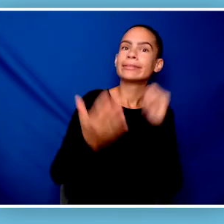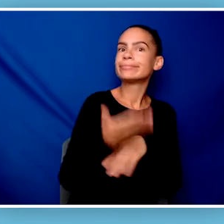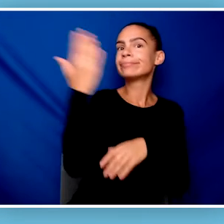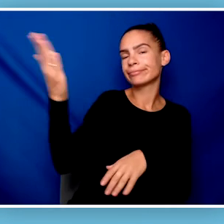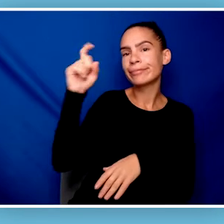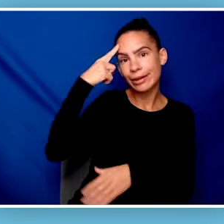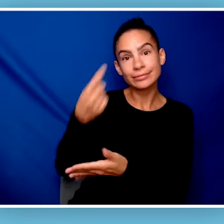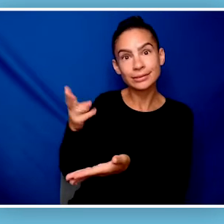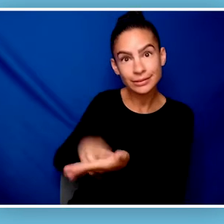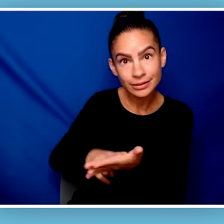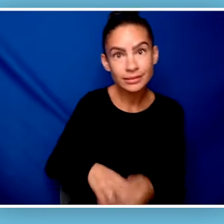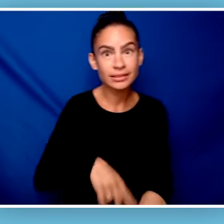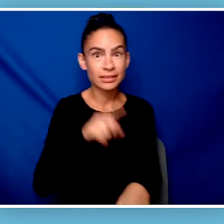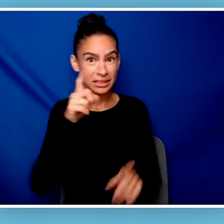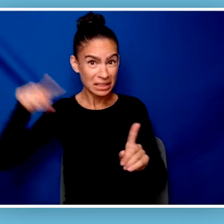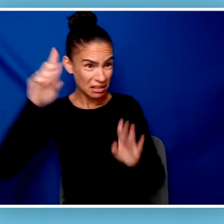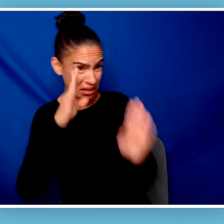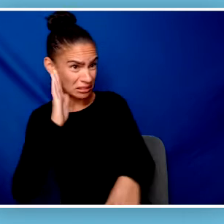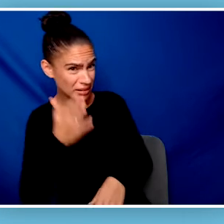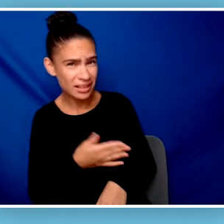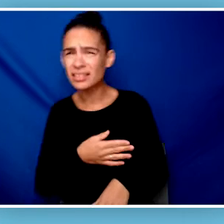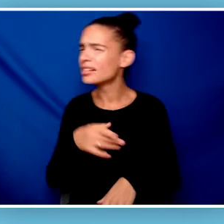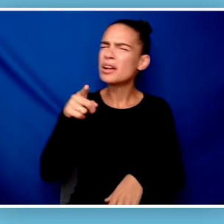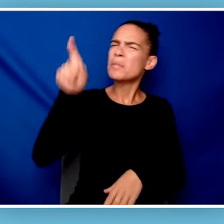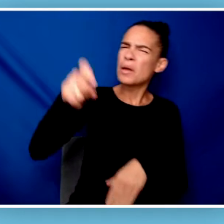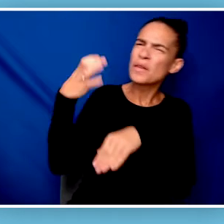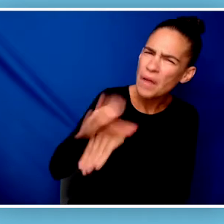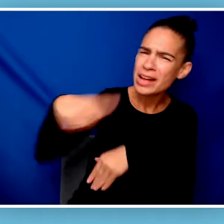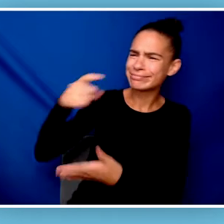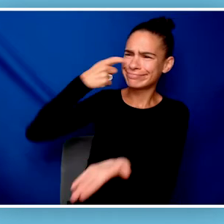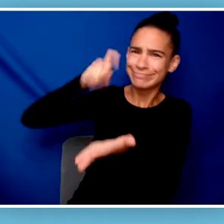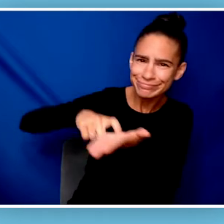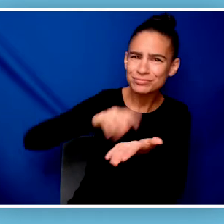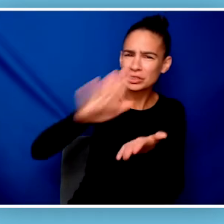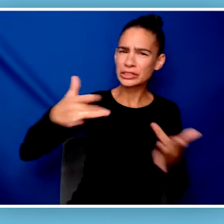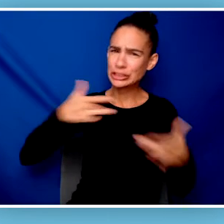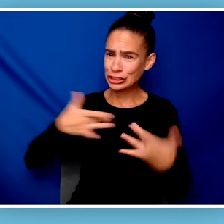[Valentina] But do you think anyone will listen? [Representative Flores] You have to make them listen, Valentina. Your concerns are real.